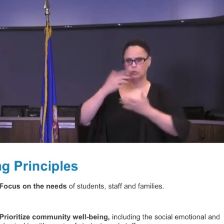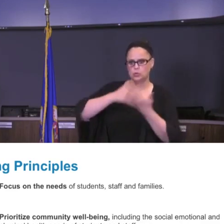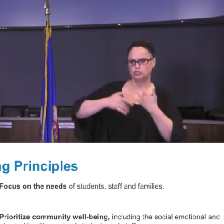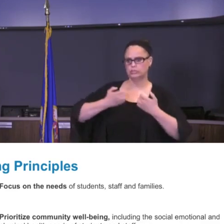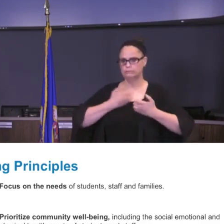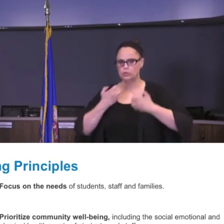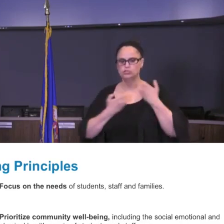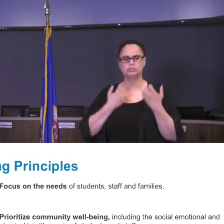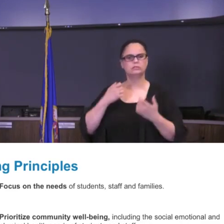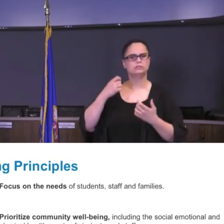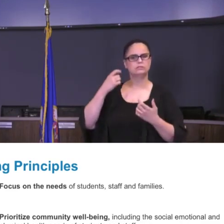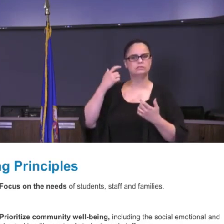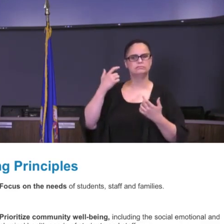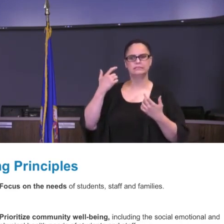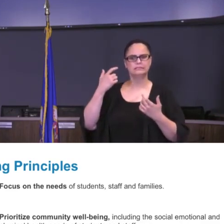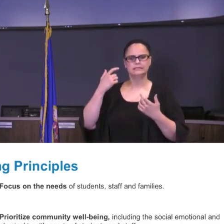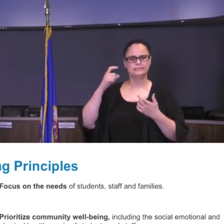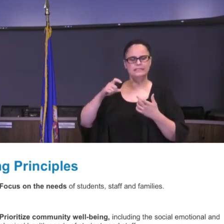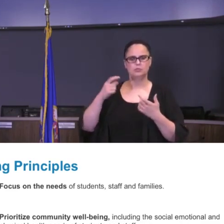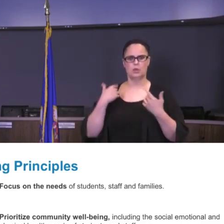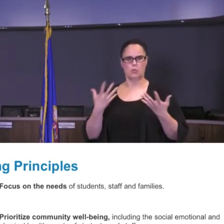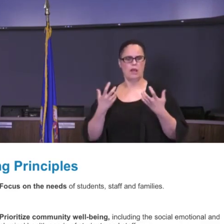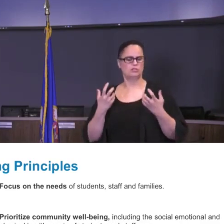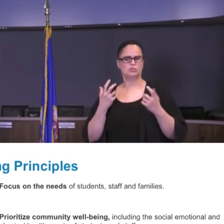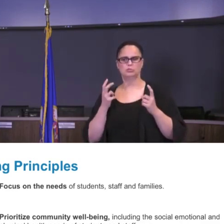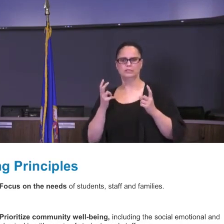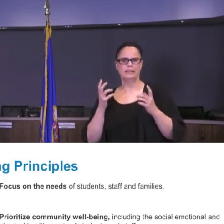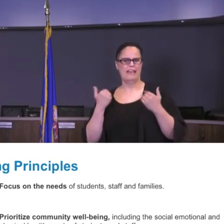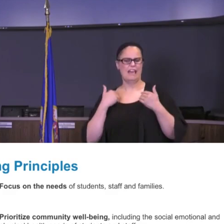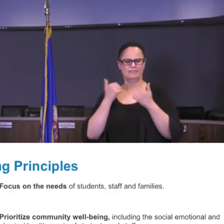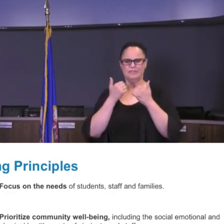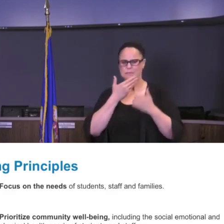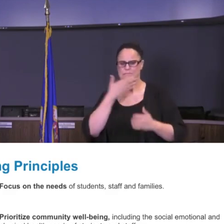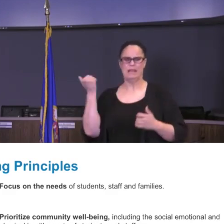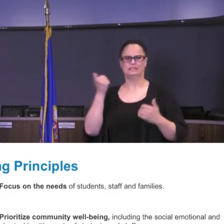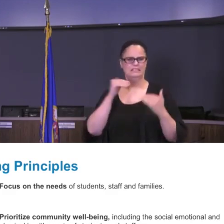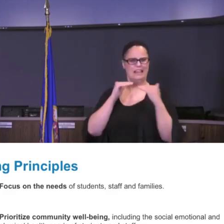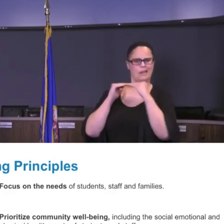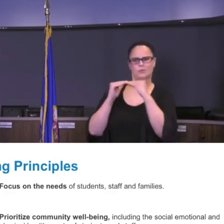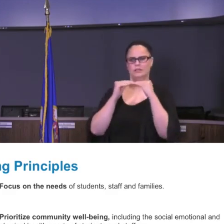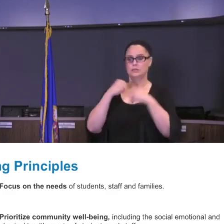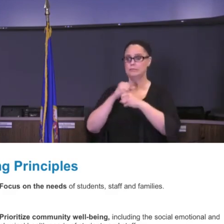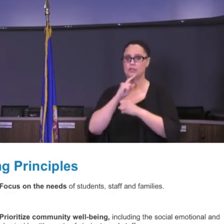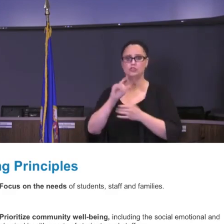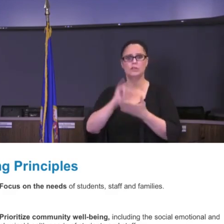We want to champion equity and making sure that our students can make progress towards their goals and exceed their goals. That